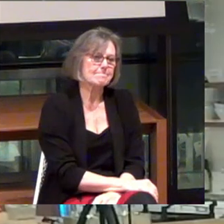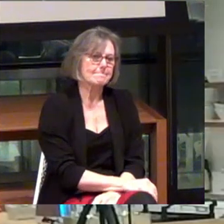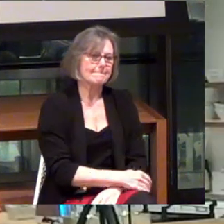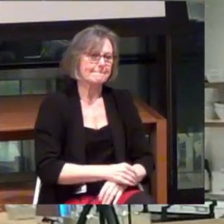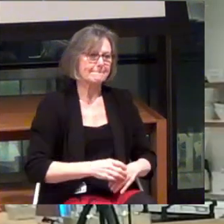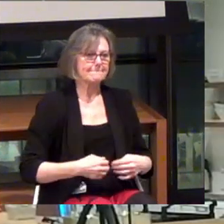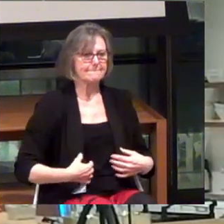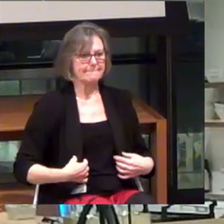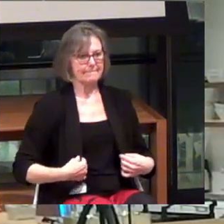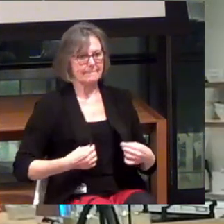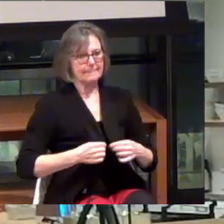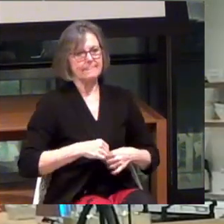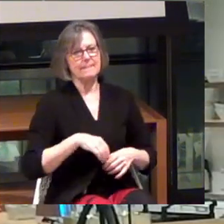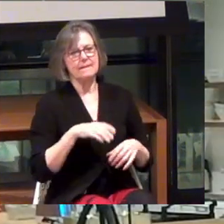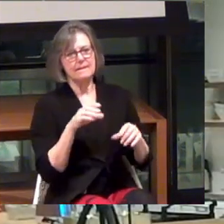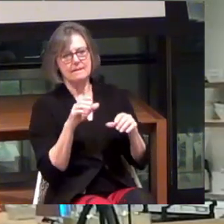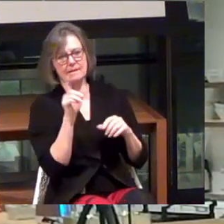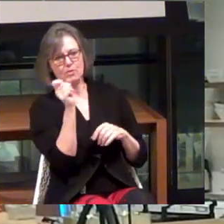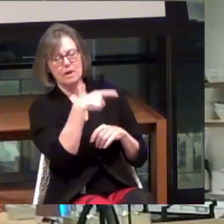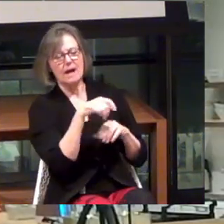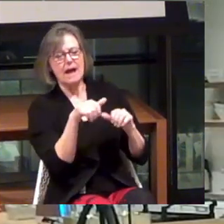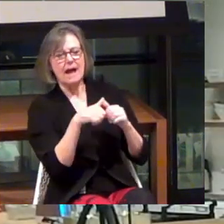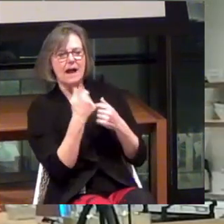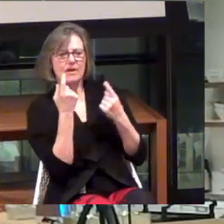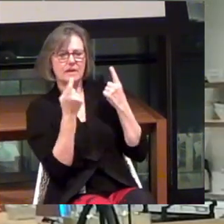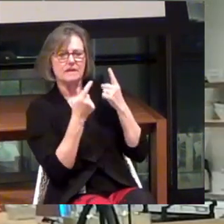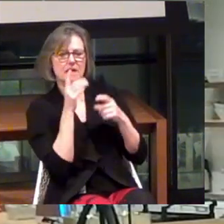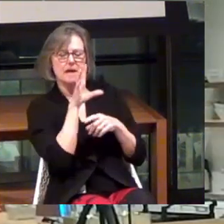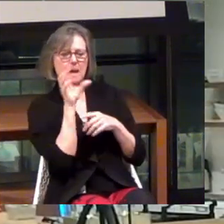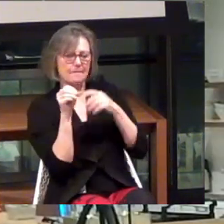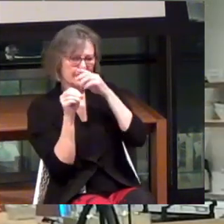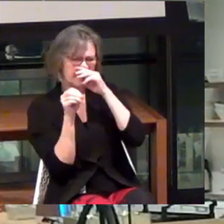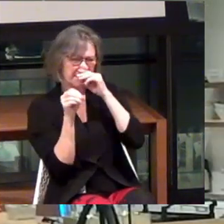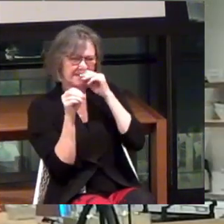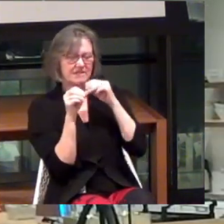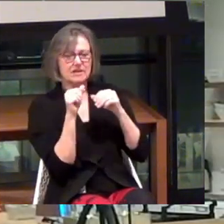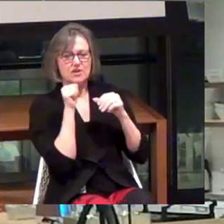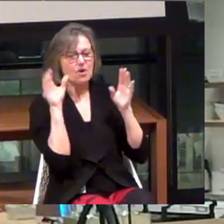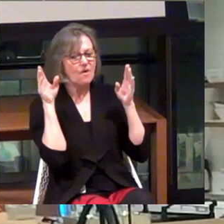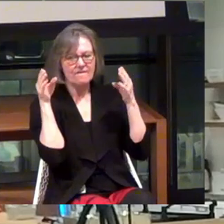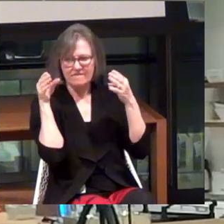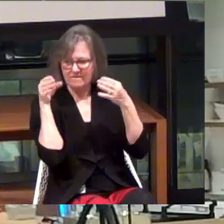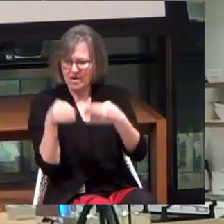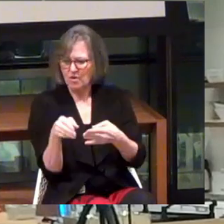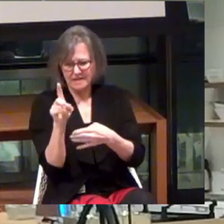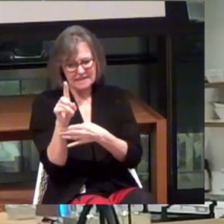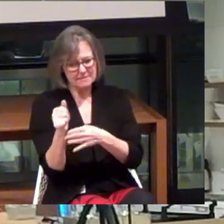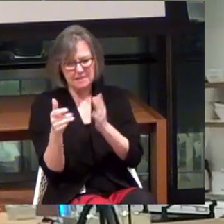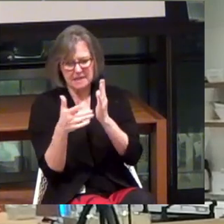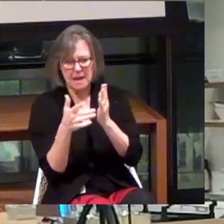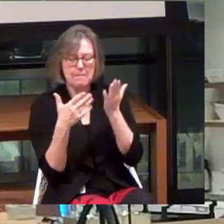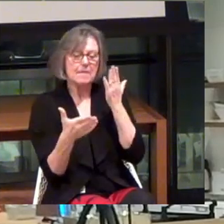Cool. How do you consider companies that do not focus on disability tech, but may have a department